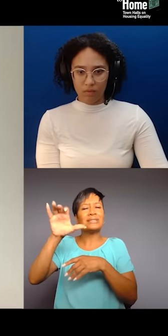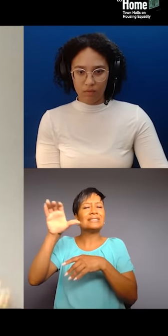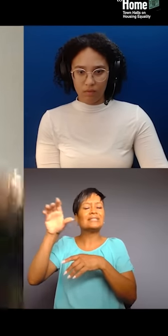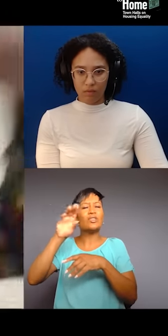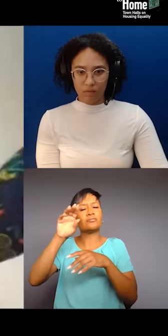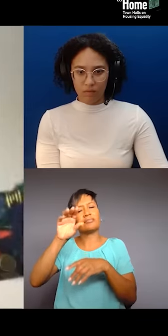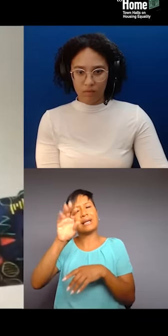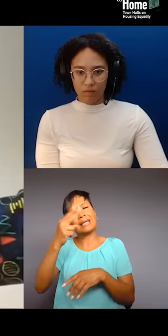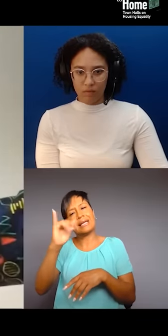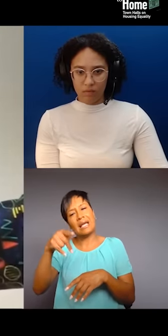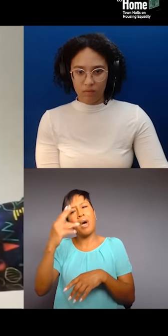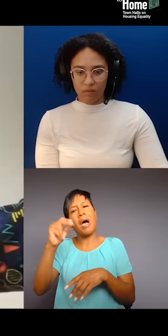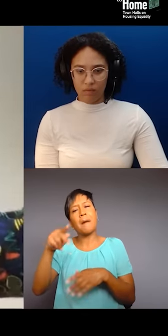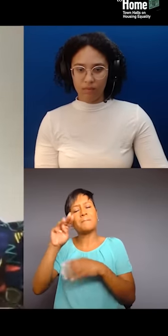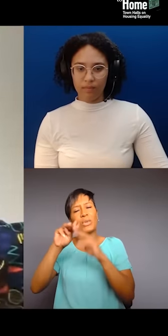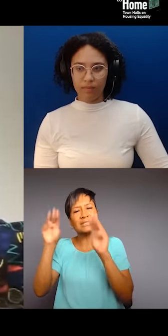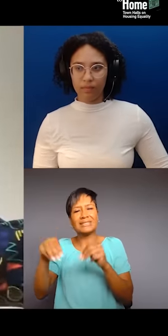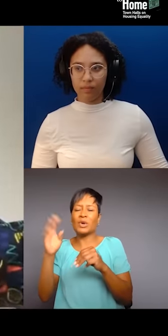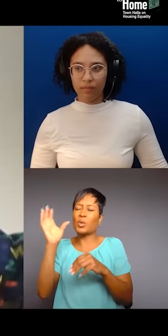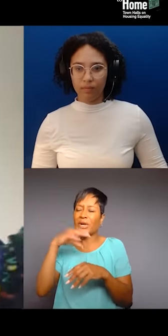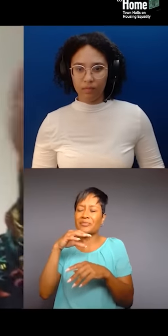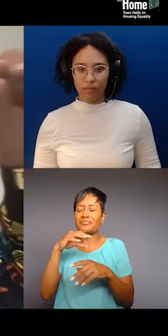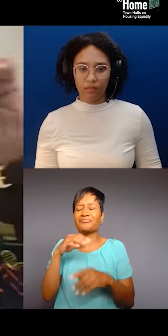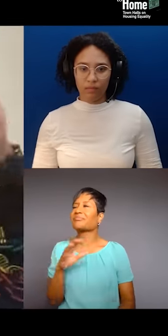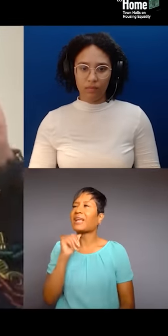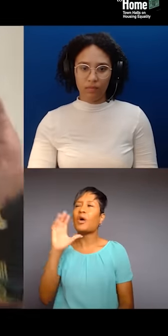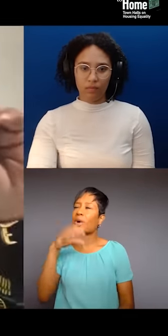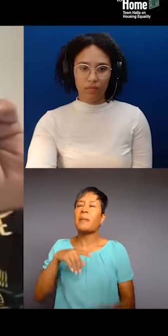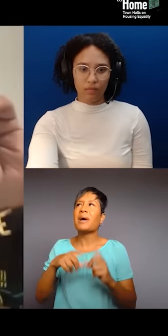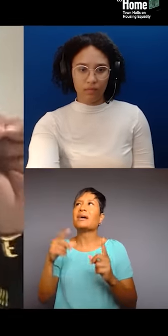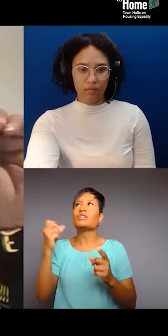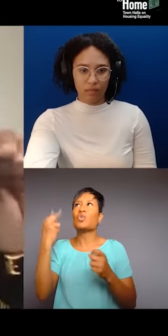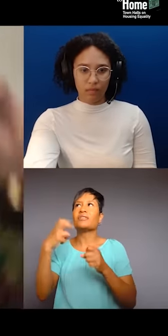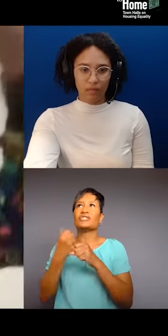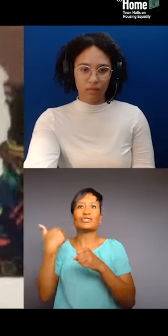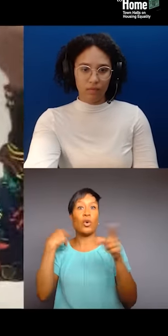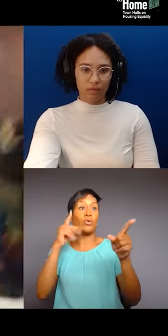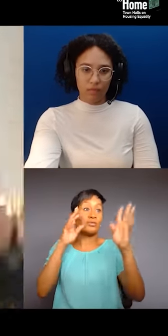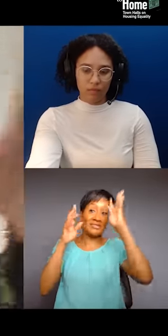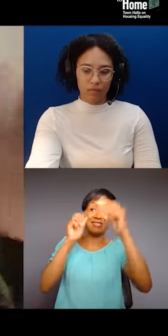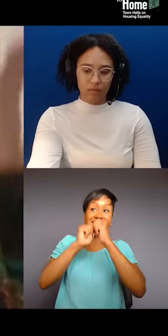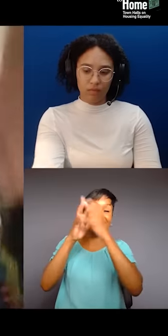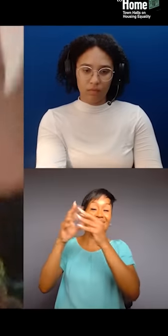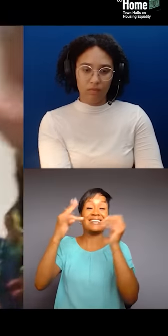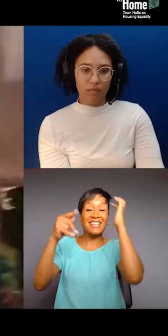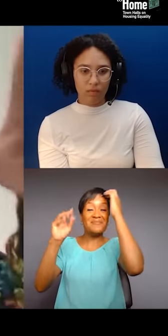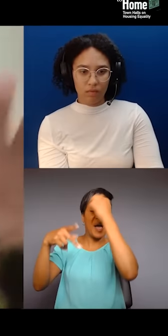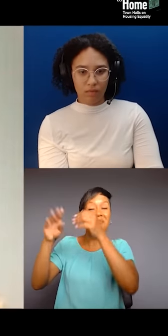I had my vision 12 years ago about the Go-Go Museum, and he's built, they have an affordable house in which we all wanna make sure it's the right thing.